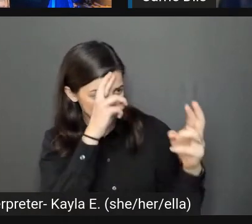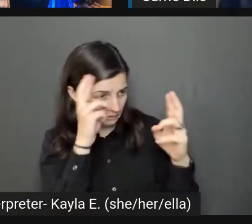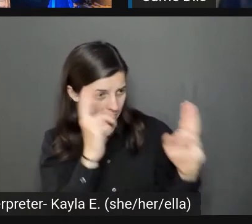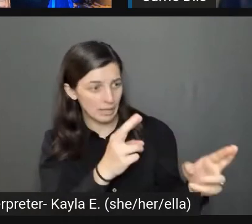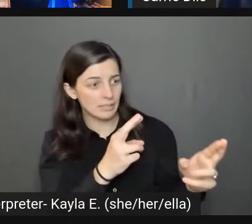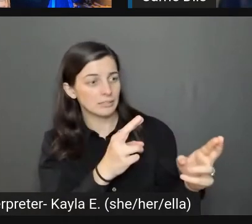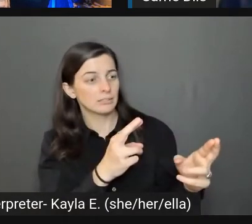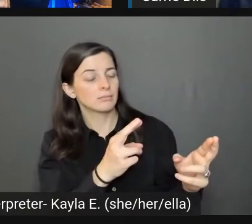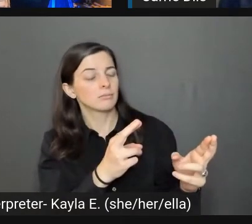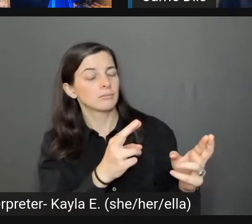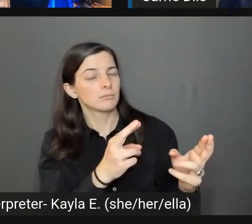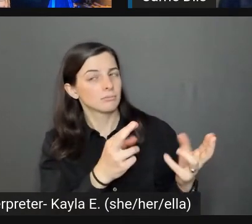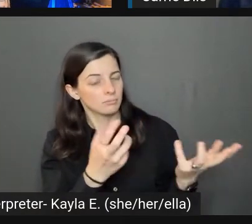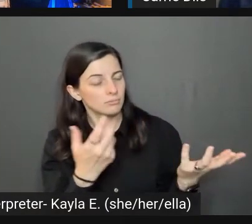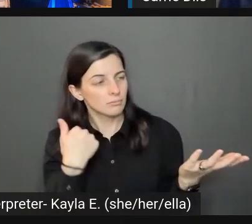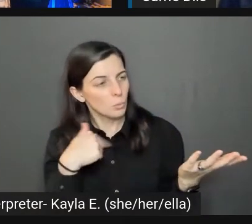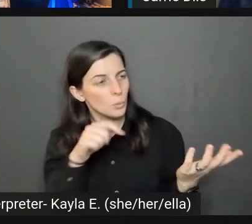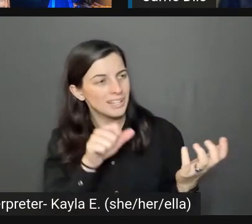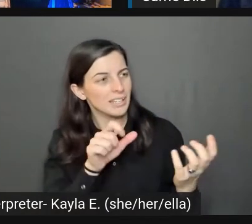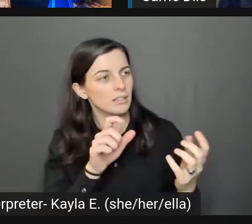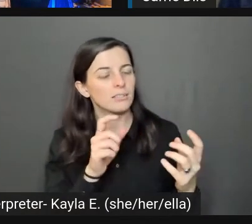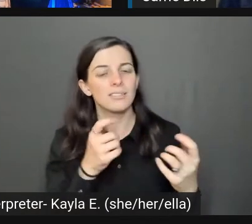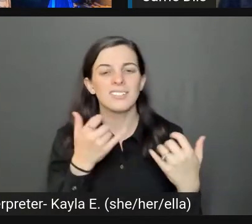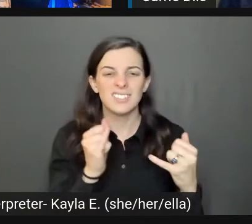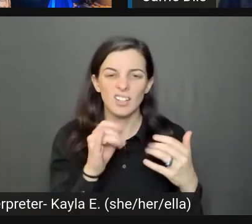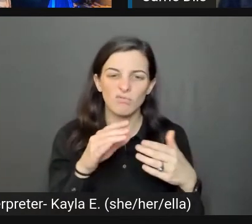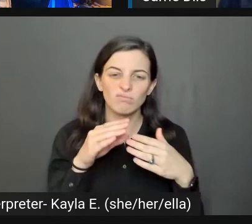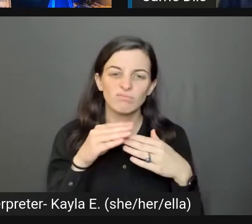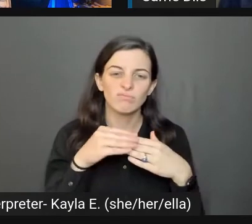then we can give some grace to each other while we're figuring things out.